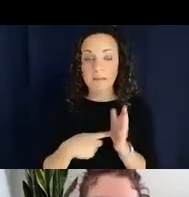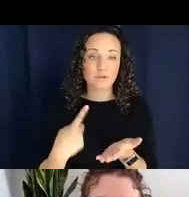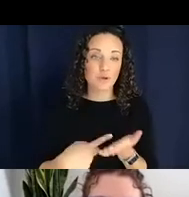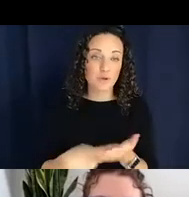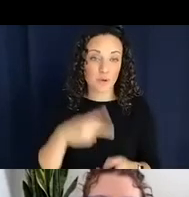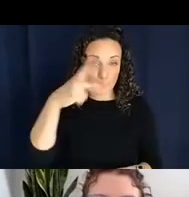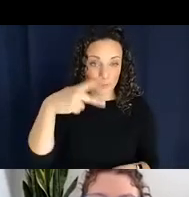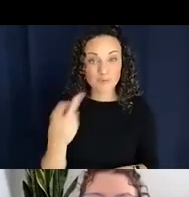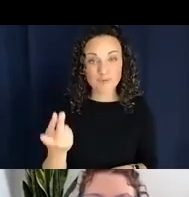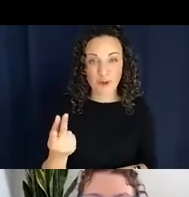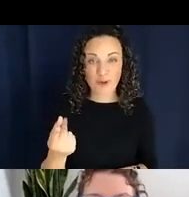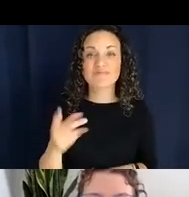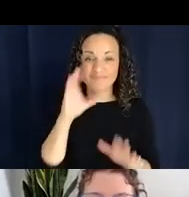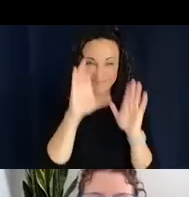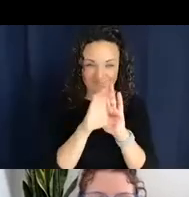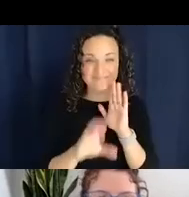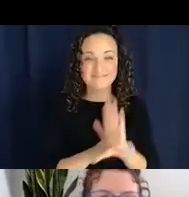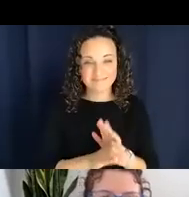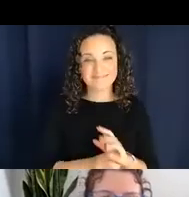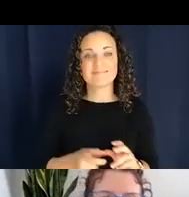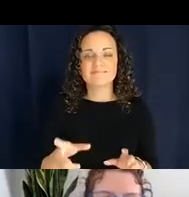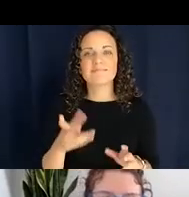they're carrying, we have the dog on the top and he's carrying something that would have